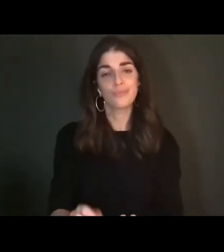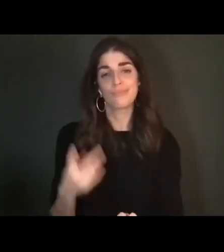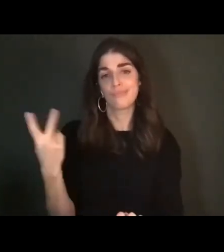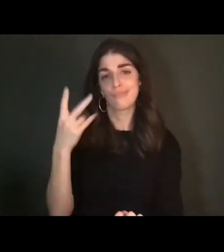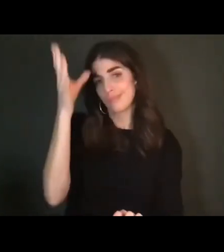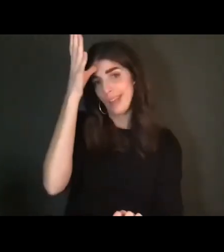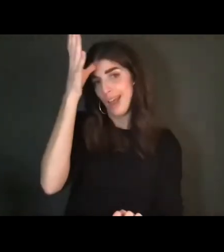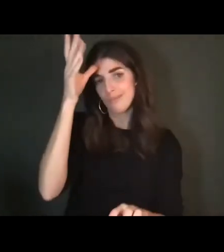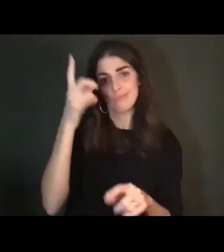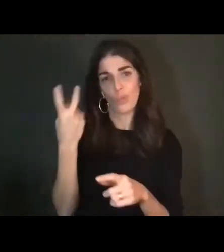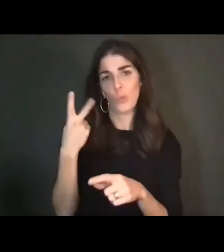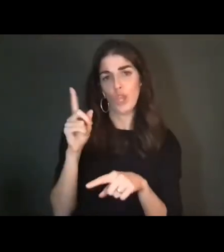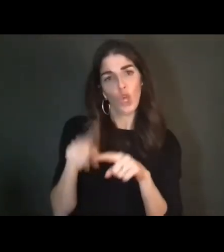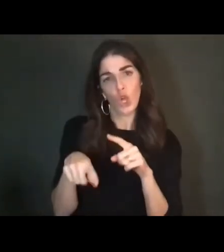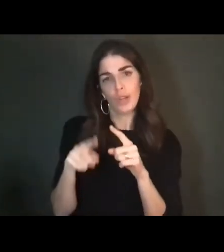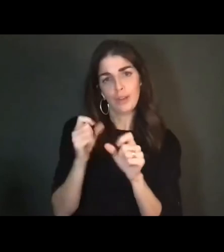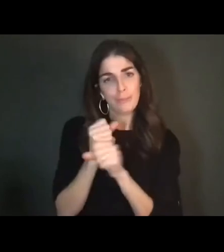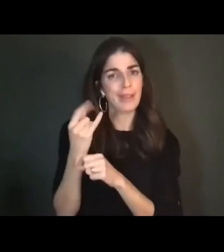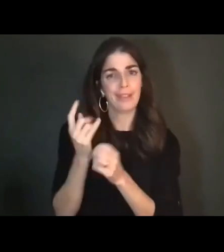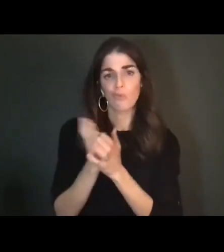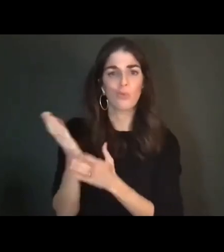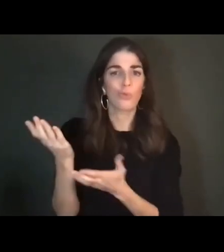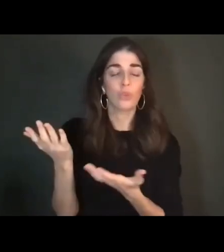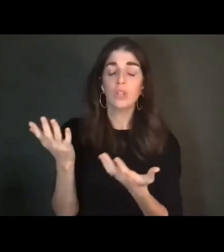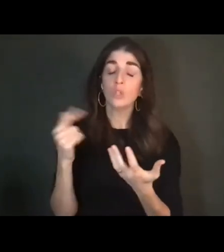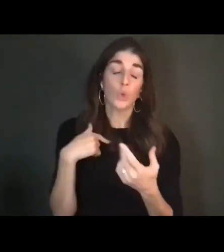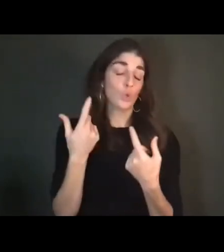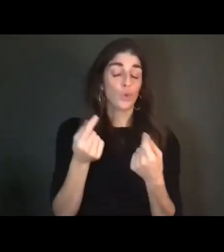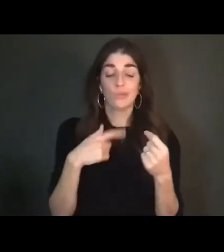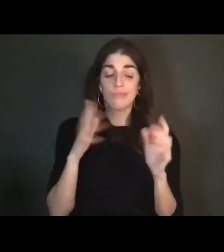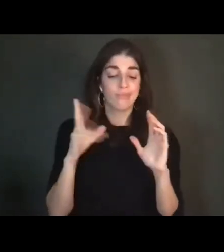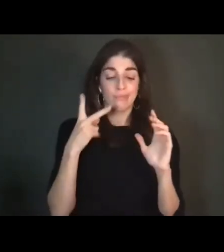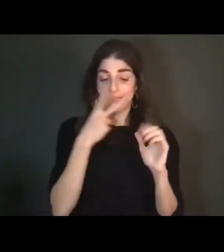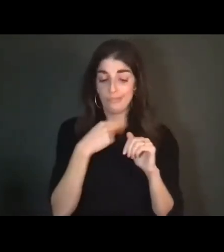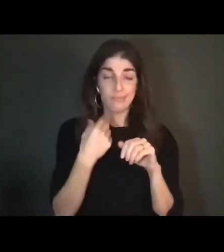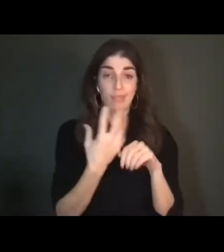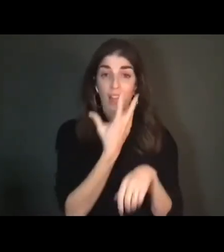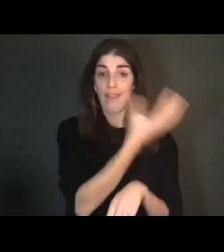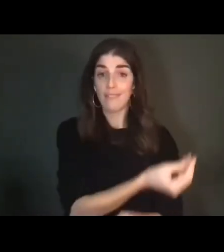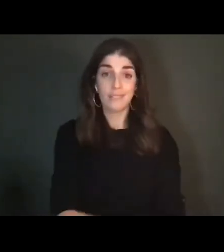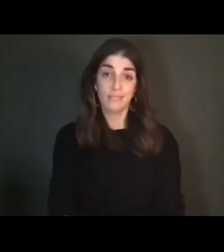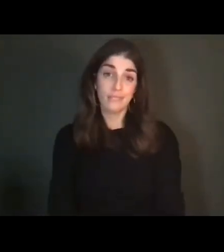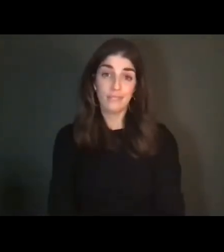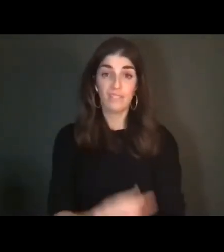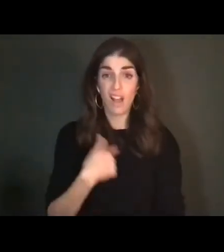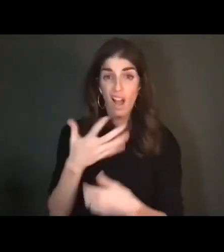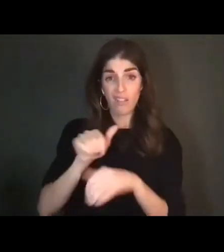my dad. And so, I kept my mouth shut, and I left. I wrote him a letter. My dad. Because,